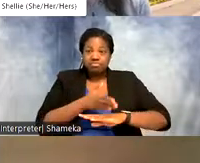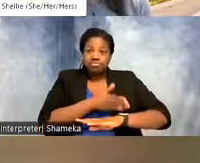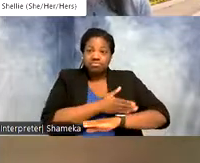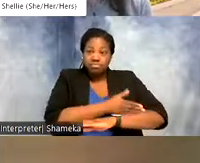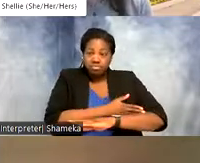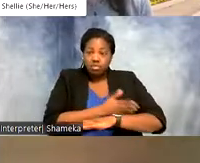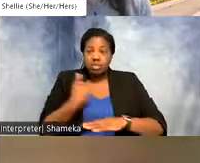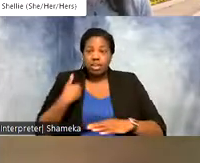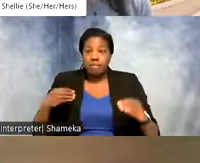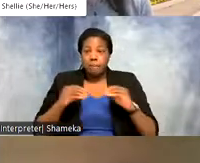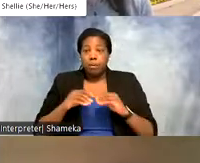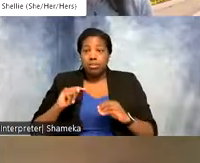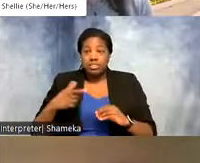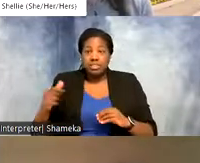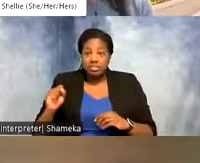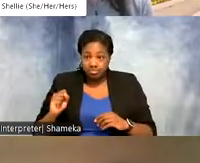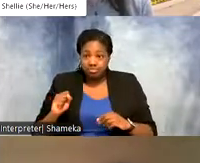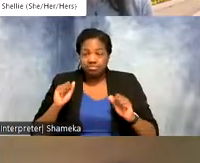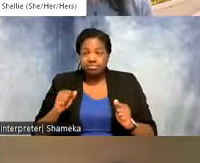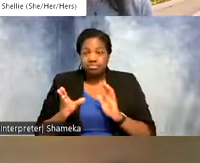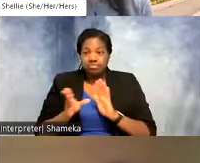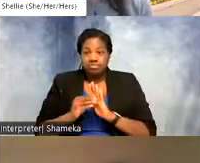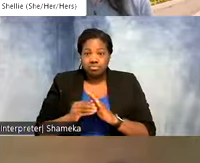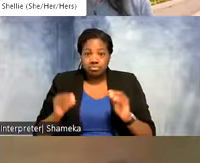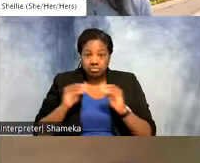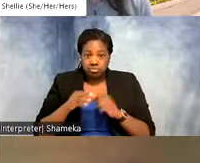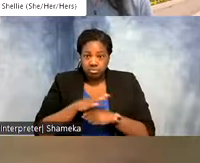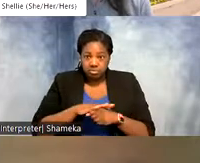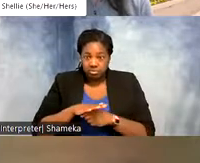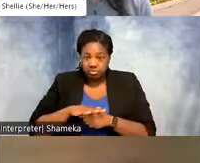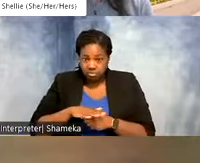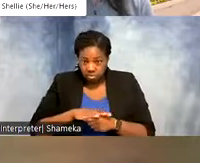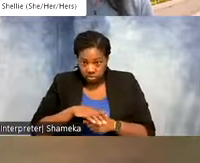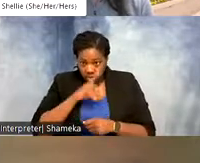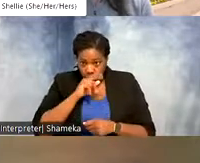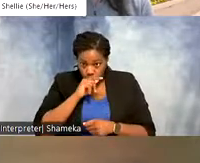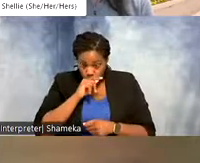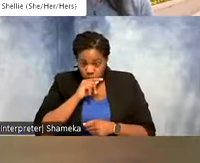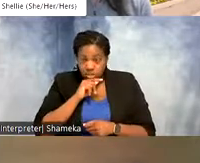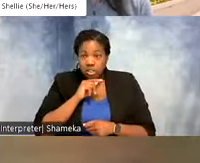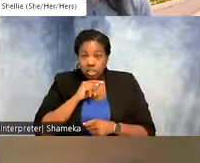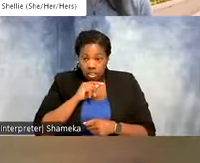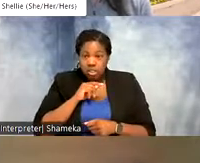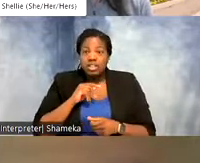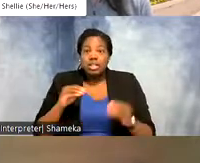tags that can record more locations of birds, and that means more and more data coming in